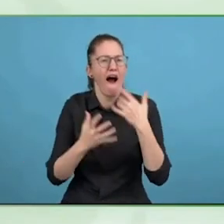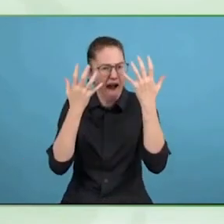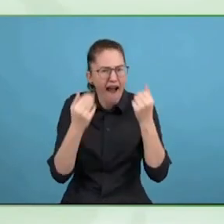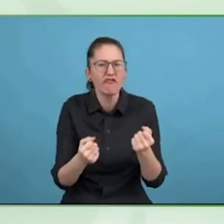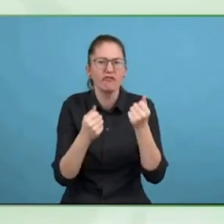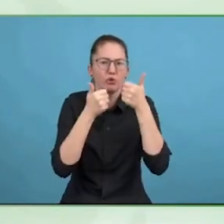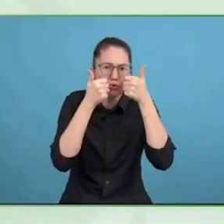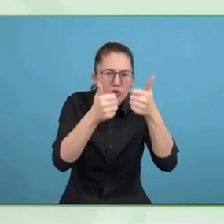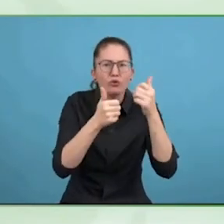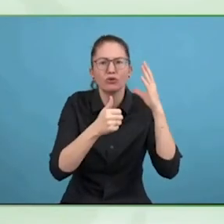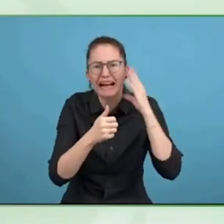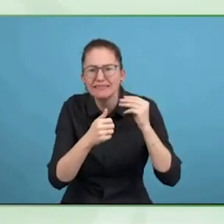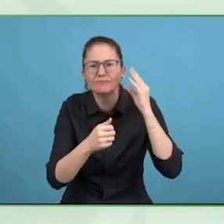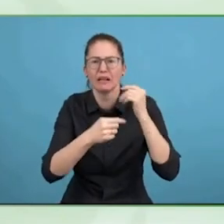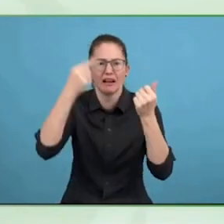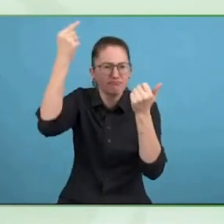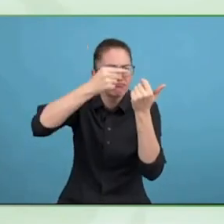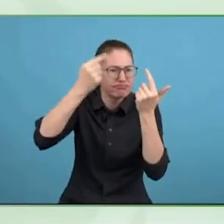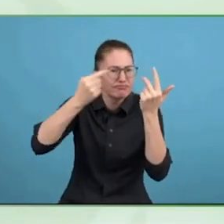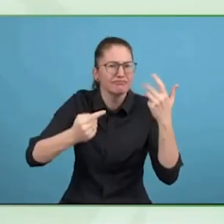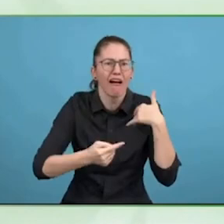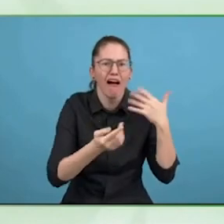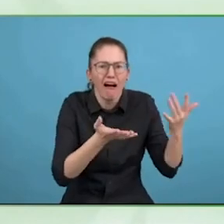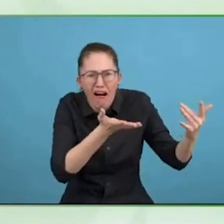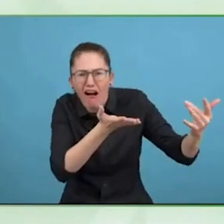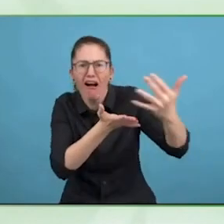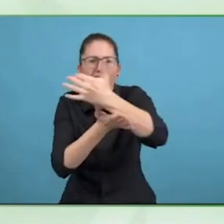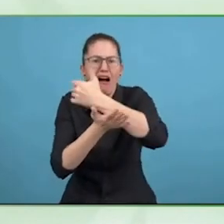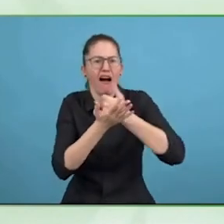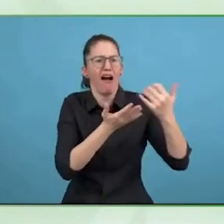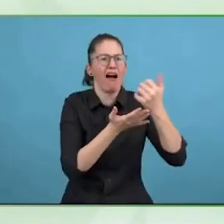Thank you. I have a personal takeaway.